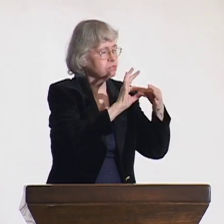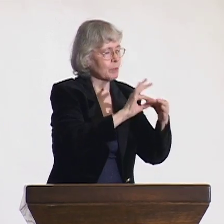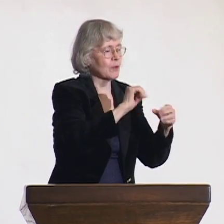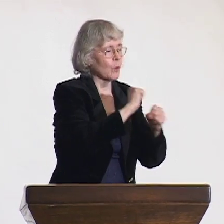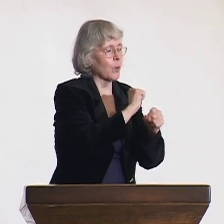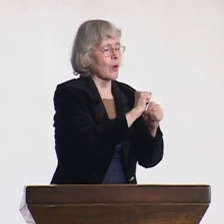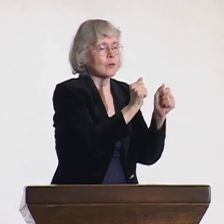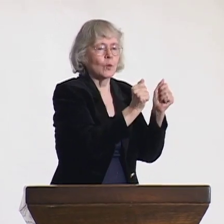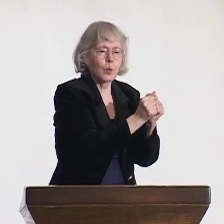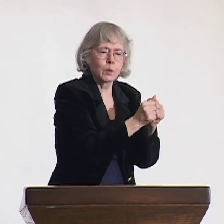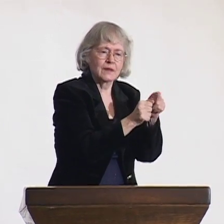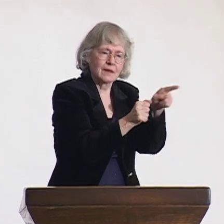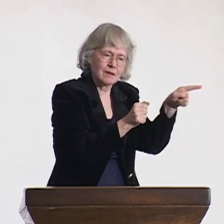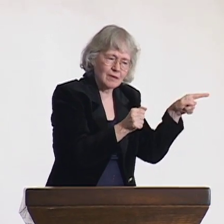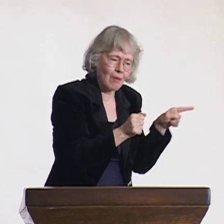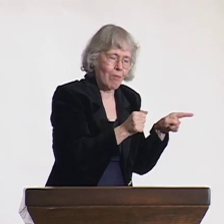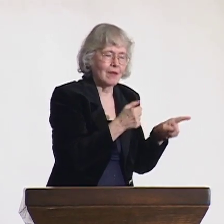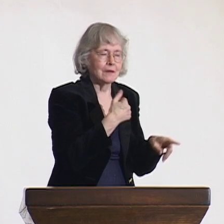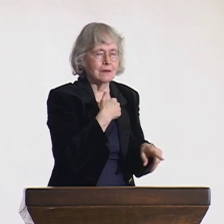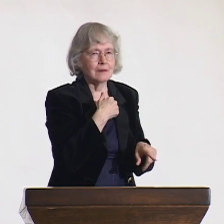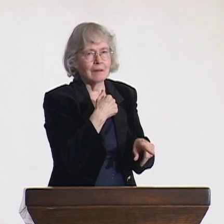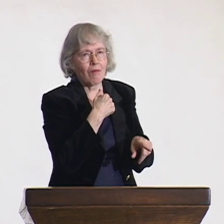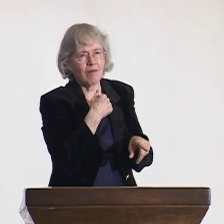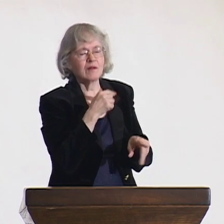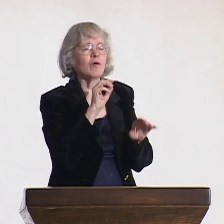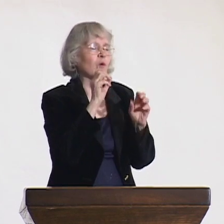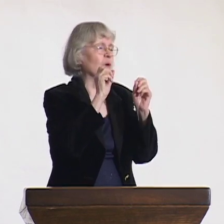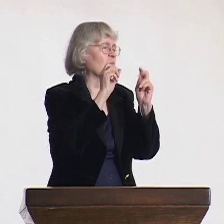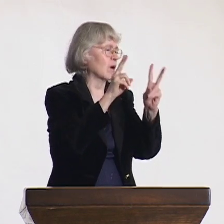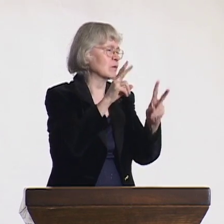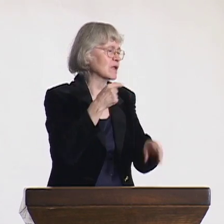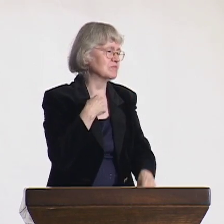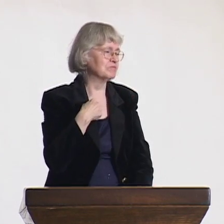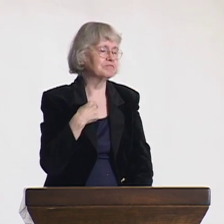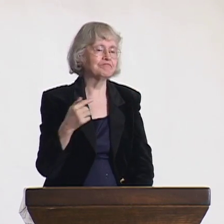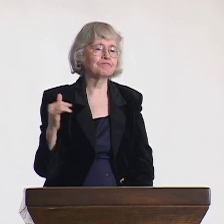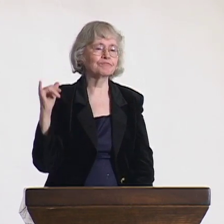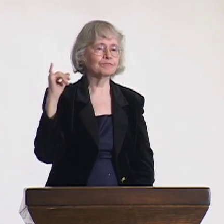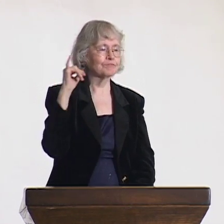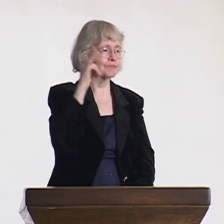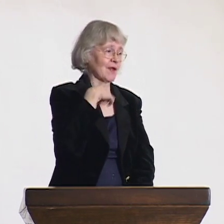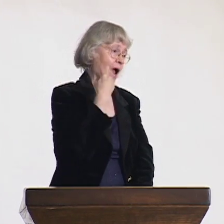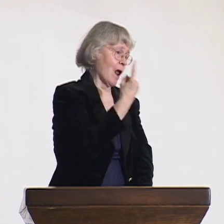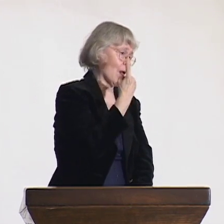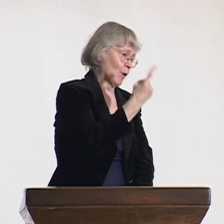I agreed because I believe in promoting equal rights for deaf people all over the world.